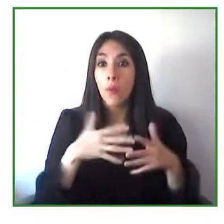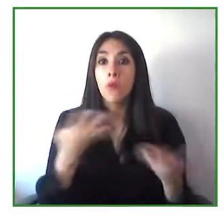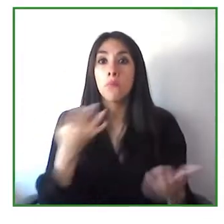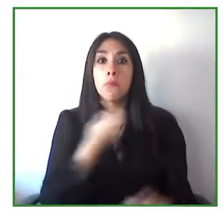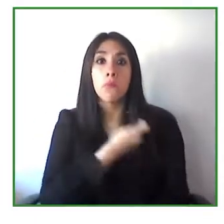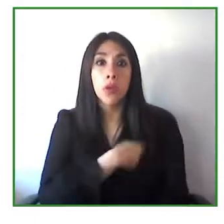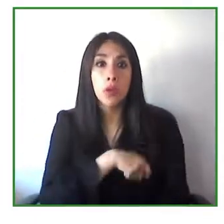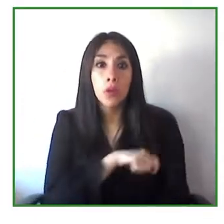Technologies.